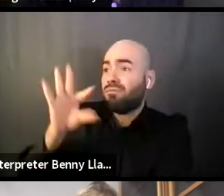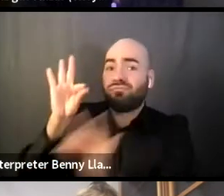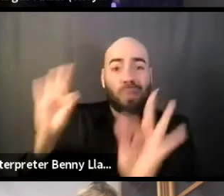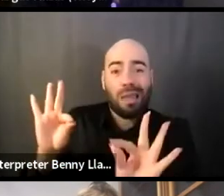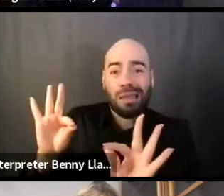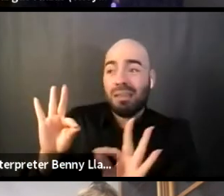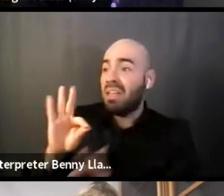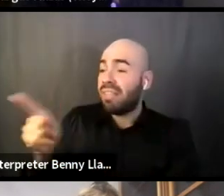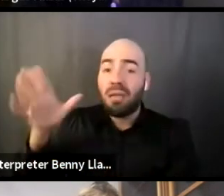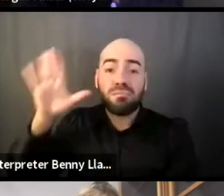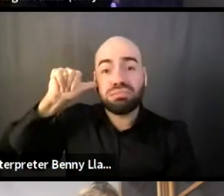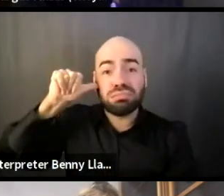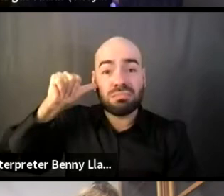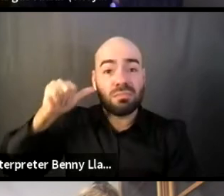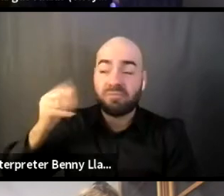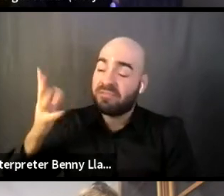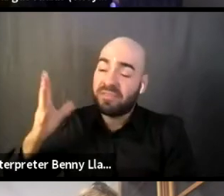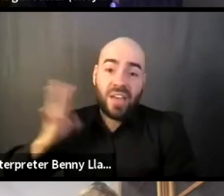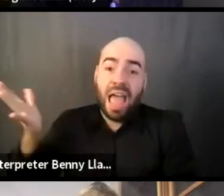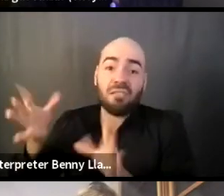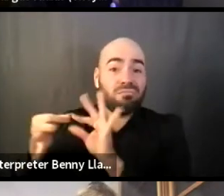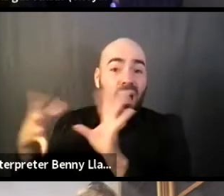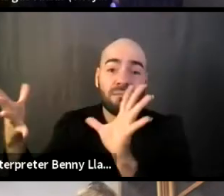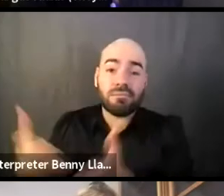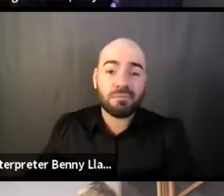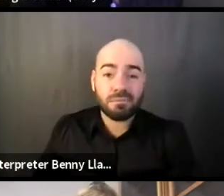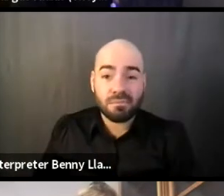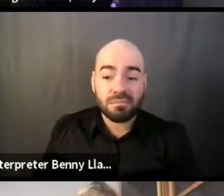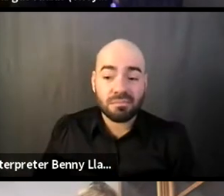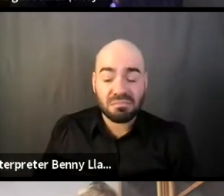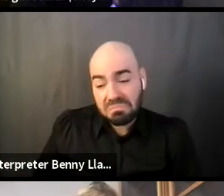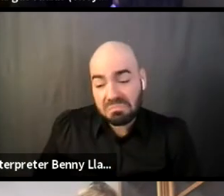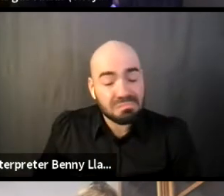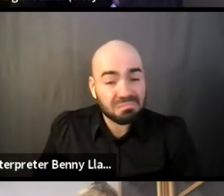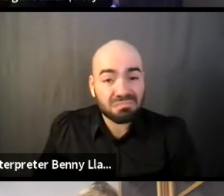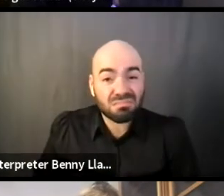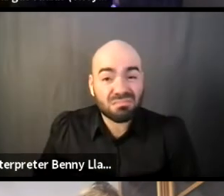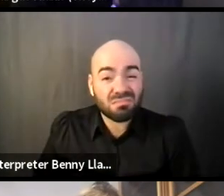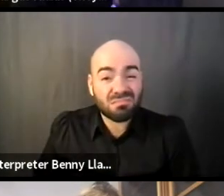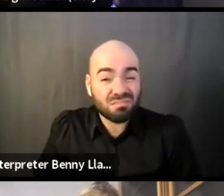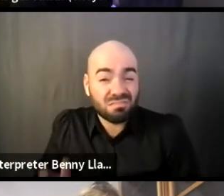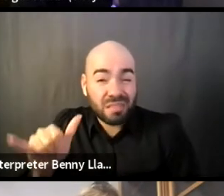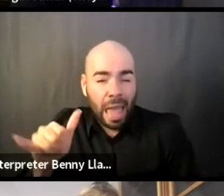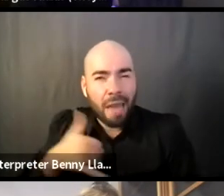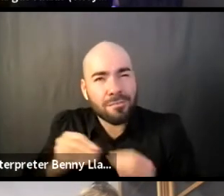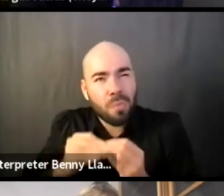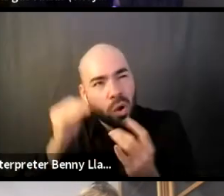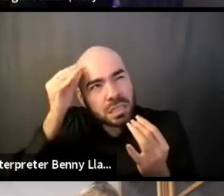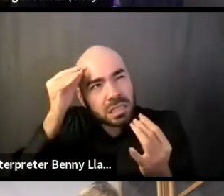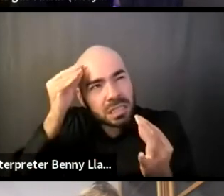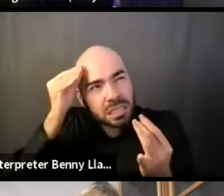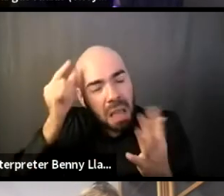And yeah, yeah. There's more ruminating in there, but I think I'll leave it there.